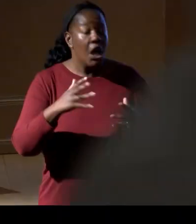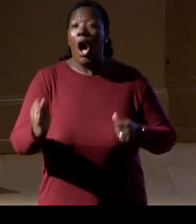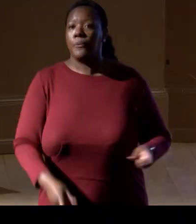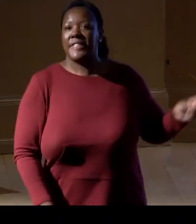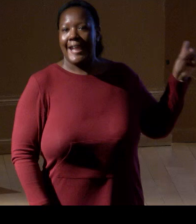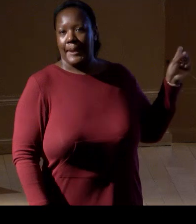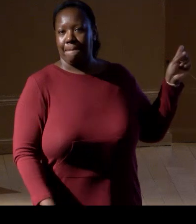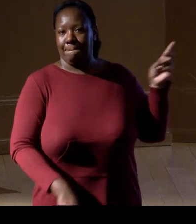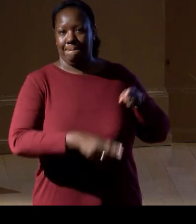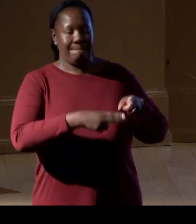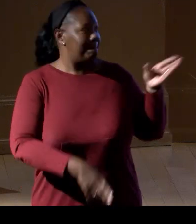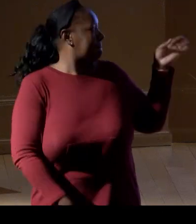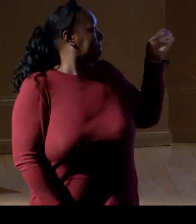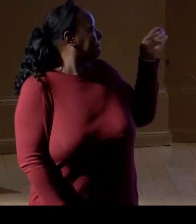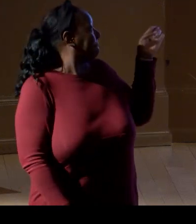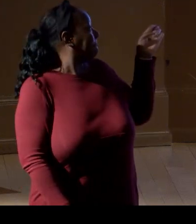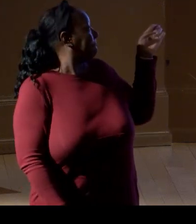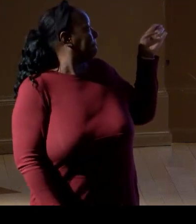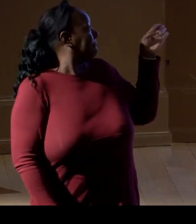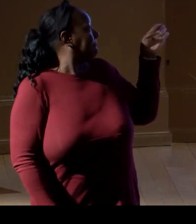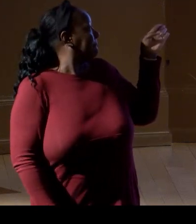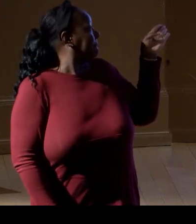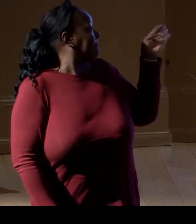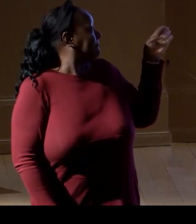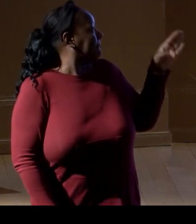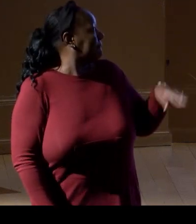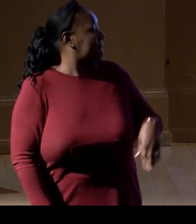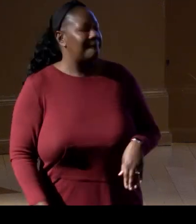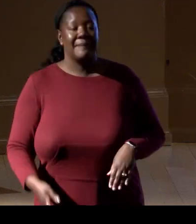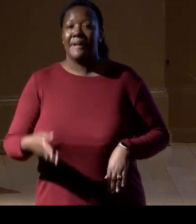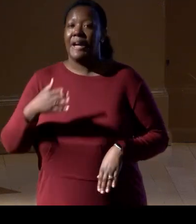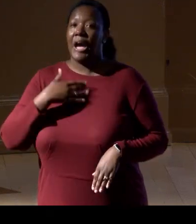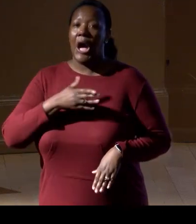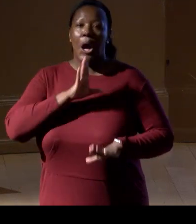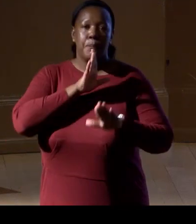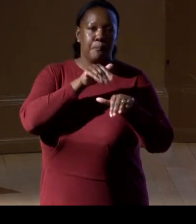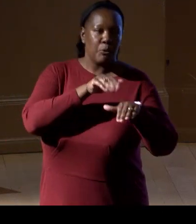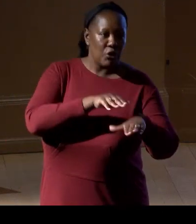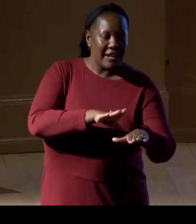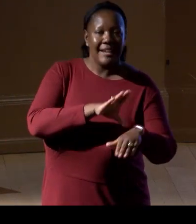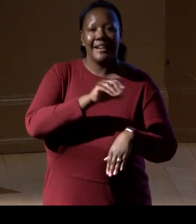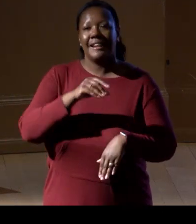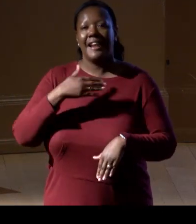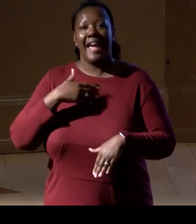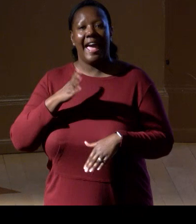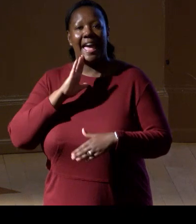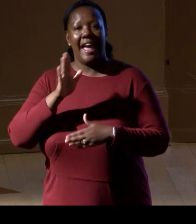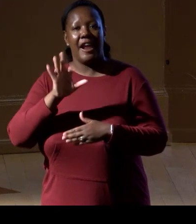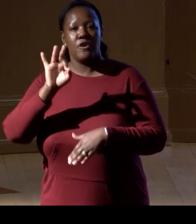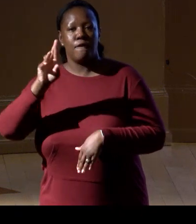Aquatic Marine and Freshwater eDNA. I apologize, you guys all did a tremendous job getting up